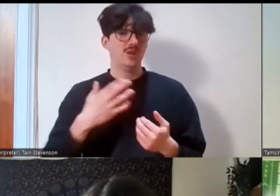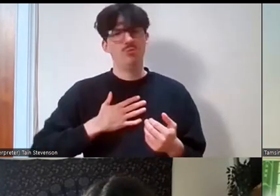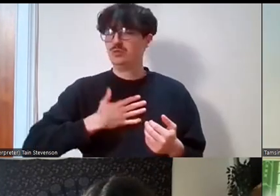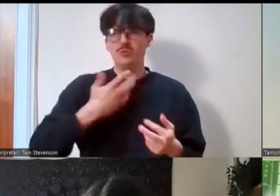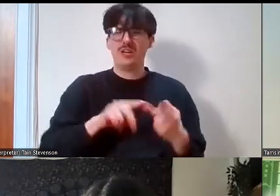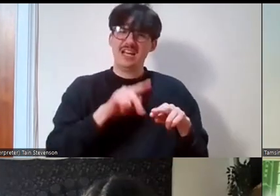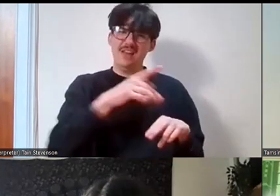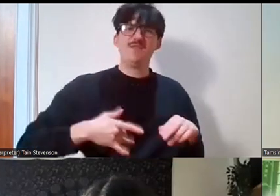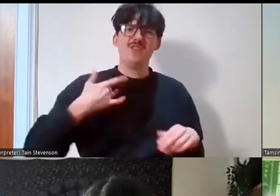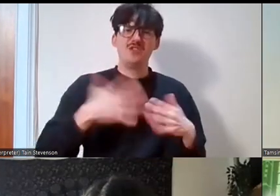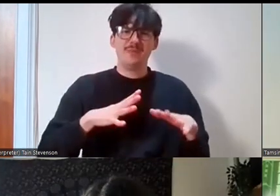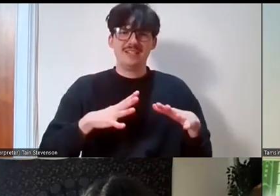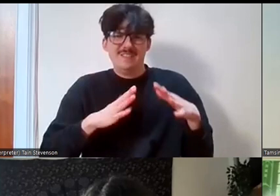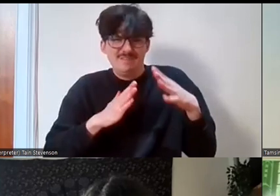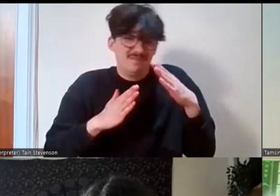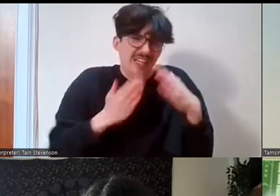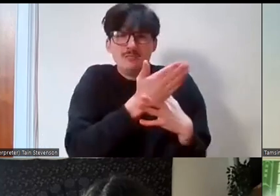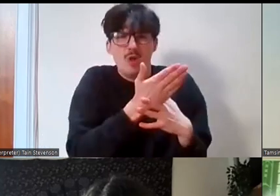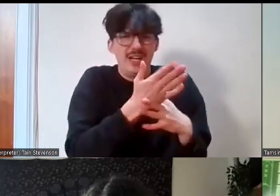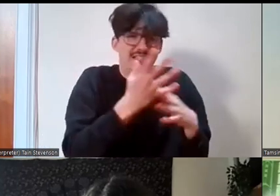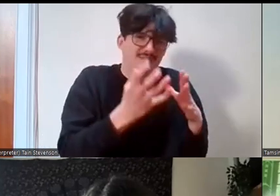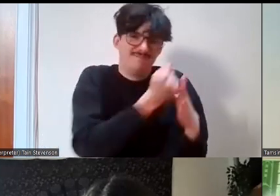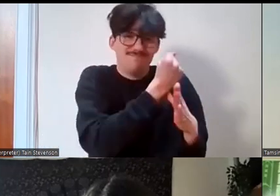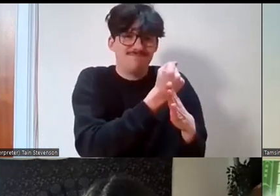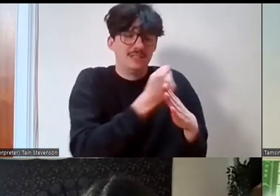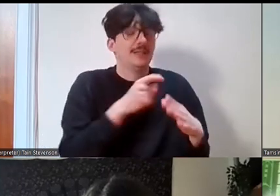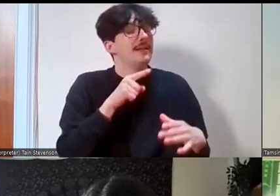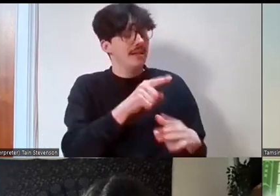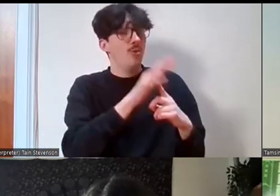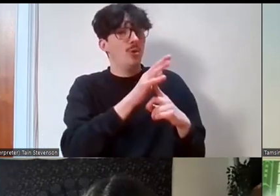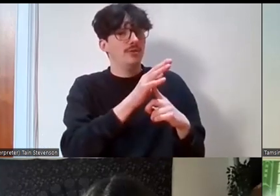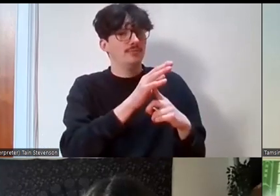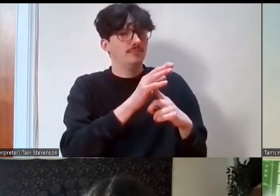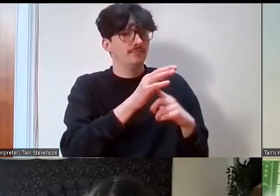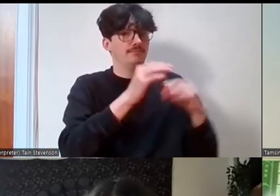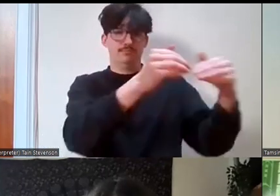it's time to find a new organisation or a new role because it should absolutely be that partnership,